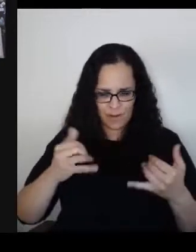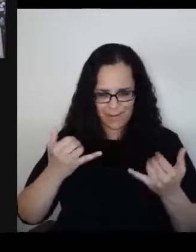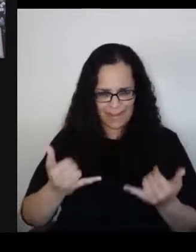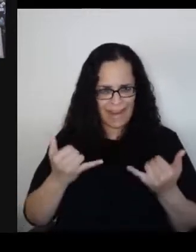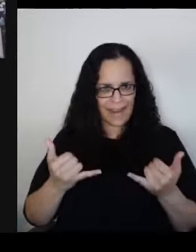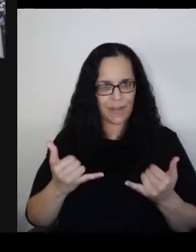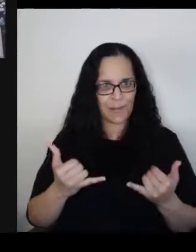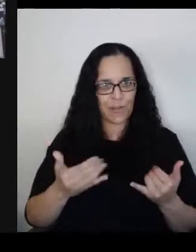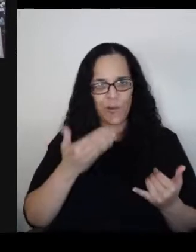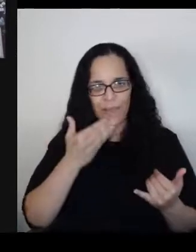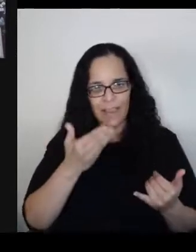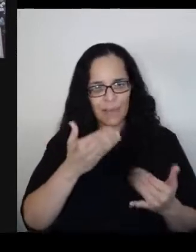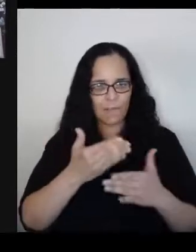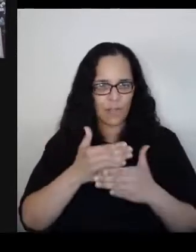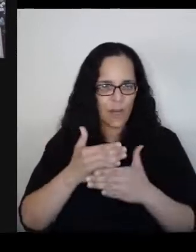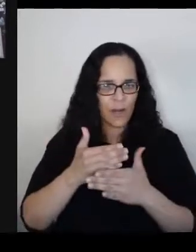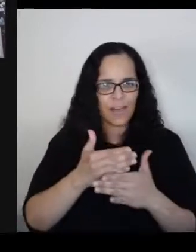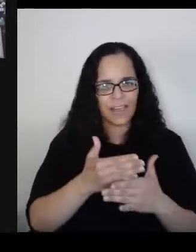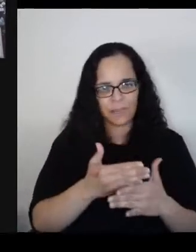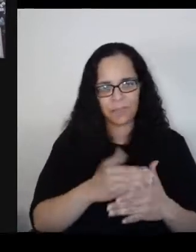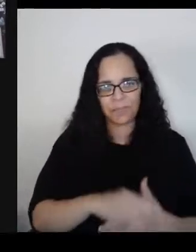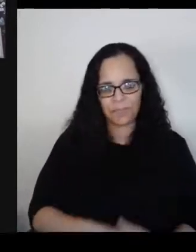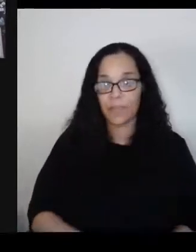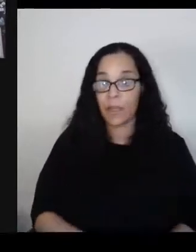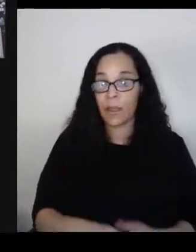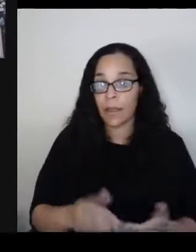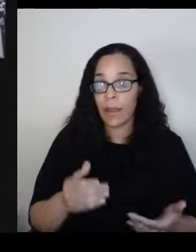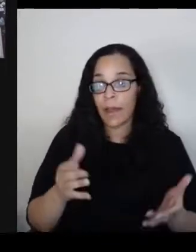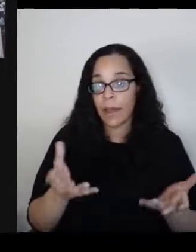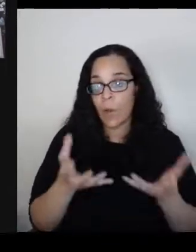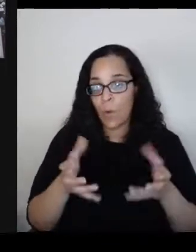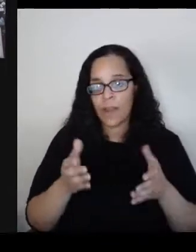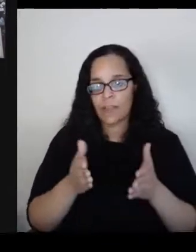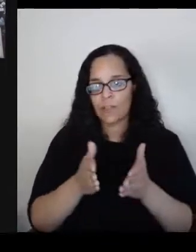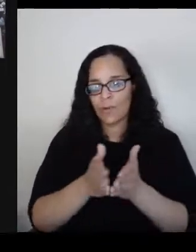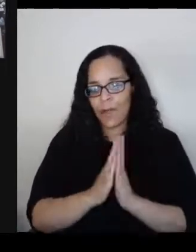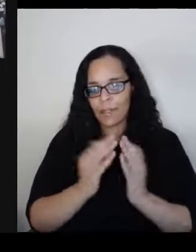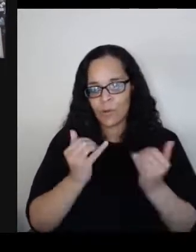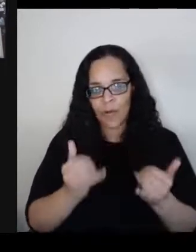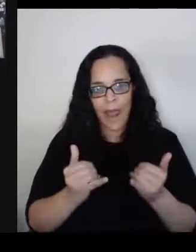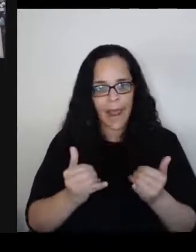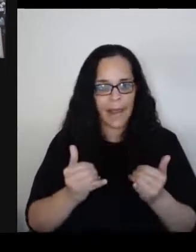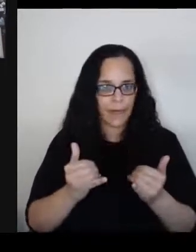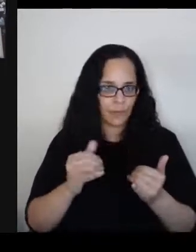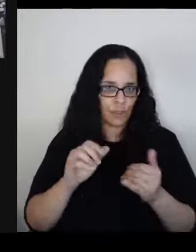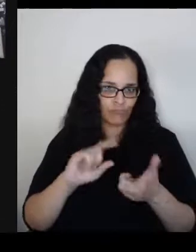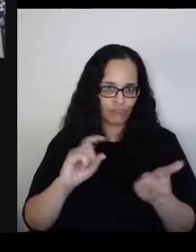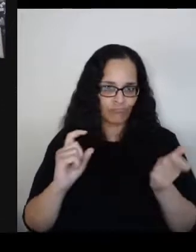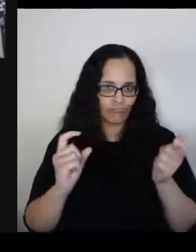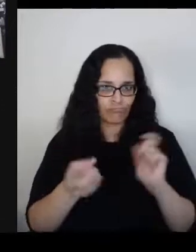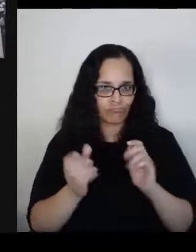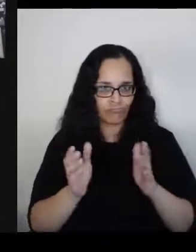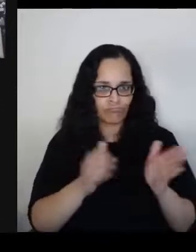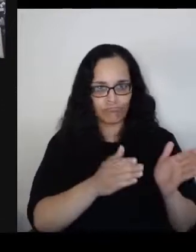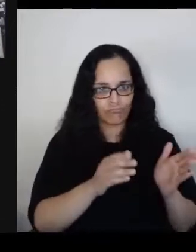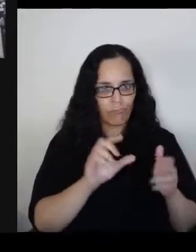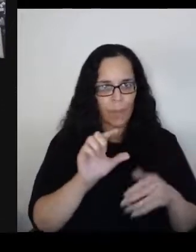I want to ask you now, if I can shift gears for a minute. Before the Holocaust happened,